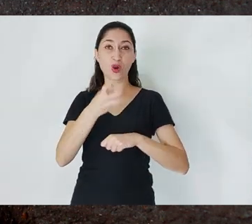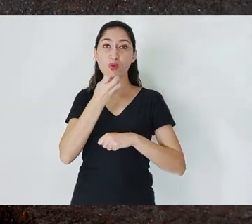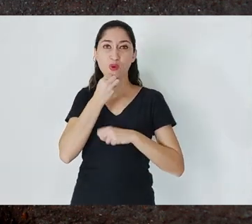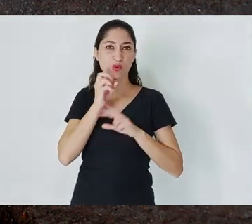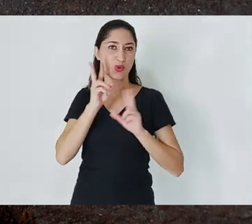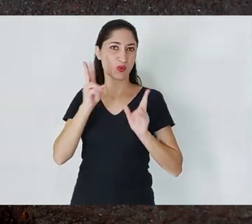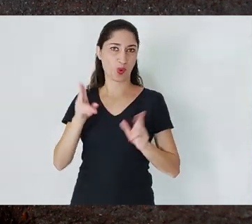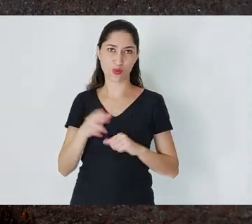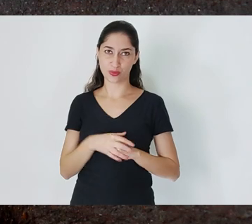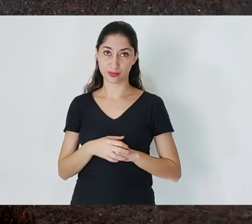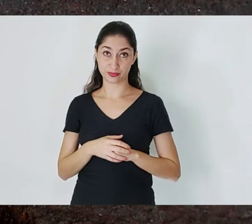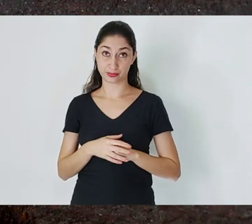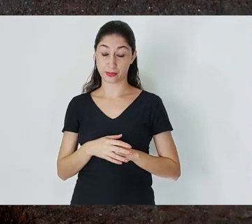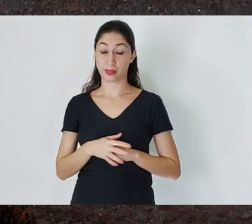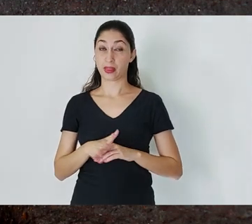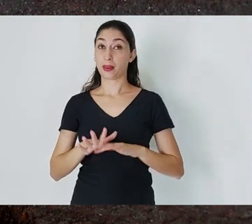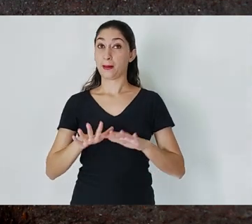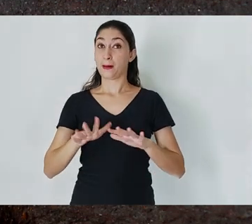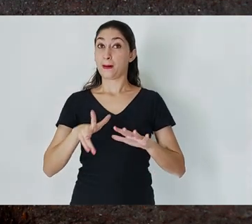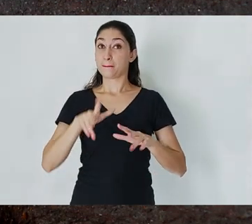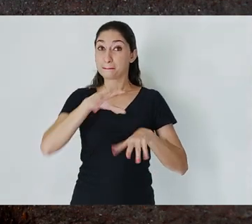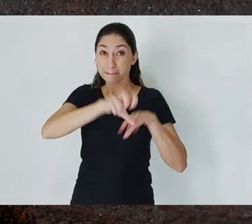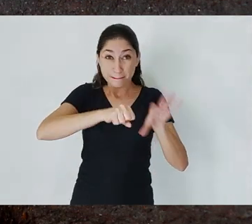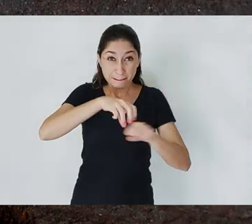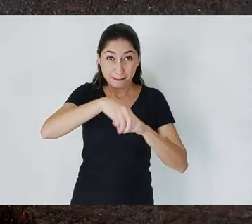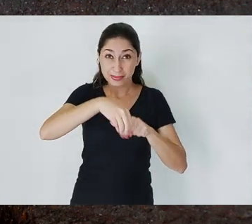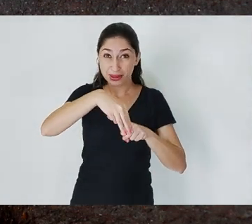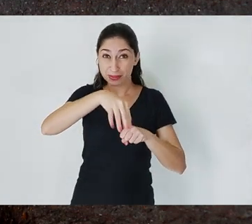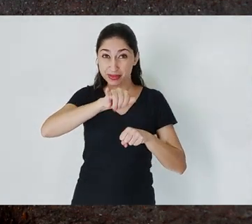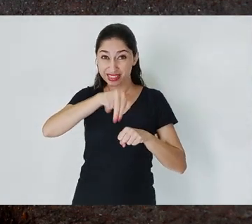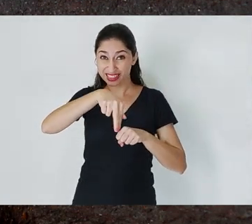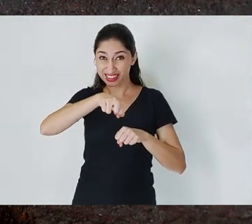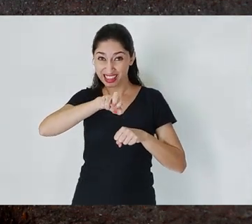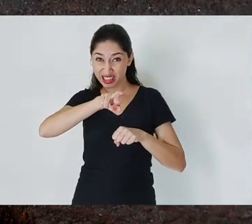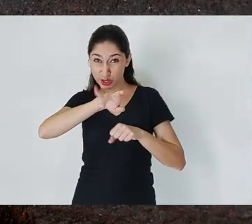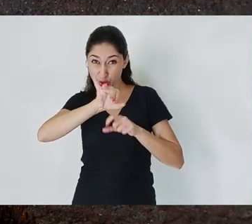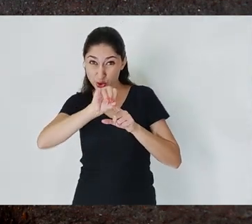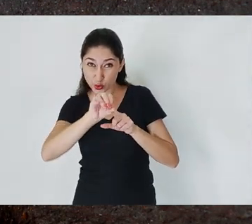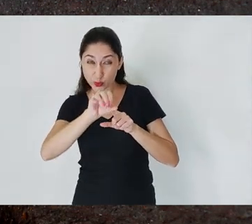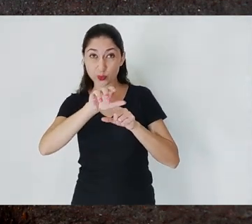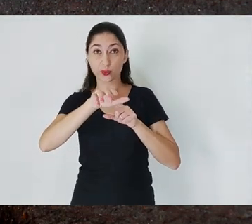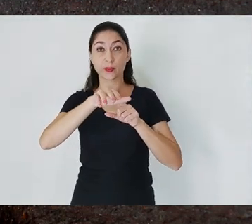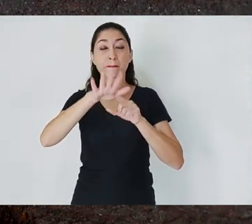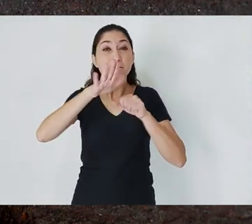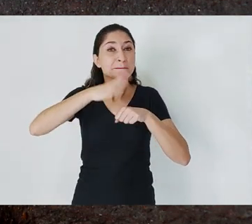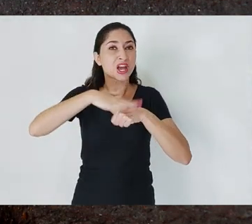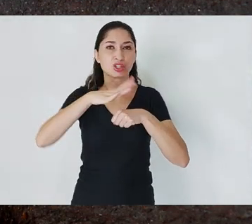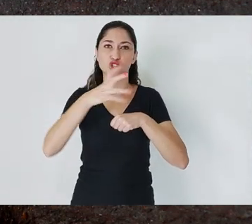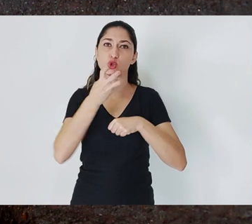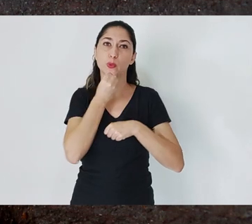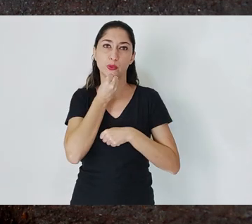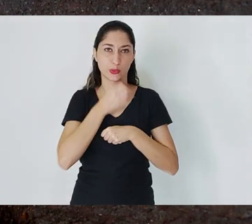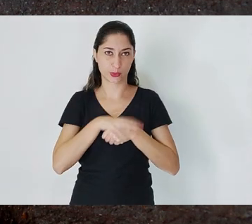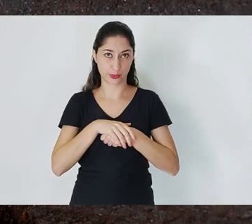the consequences we are facing Obviously the profit margin in